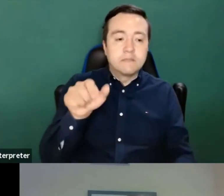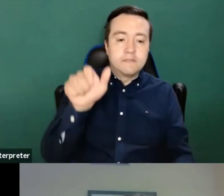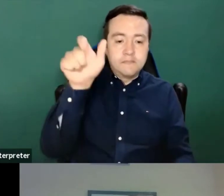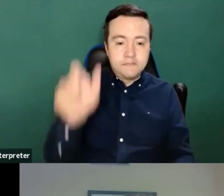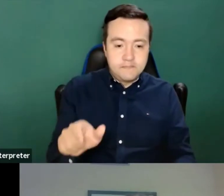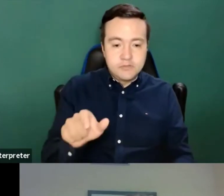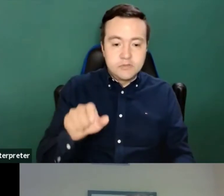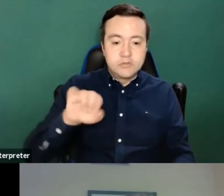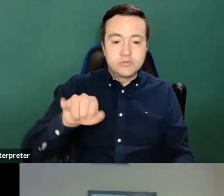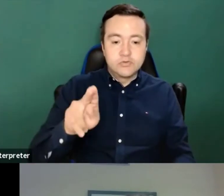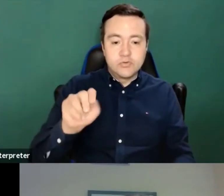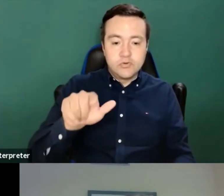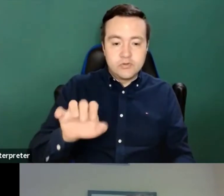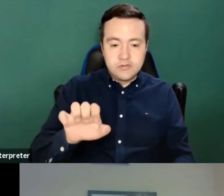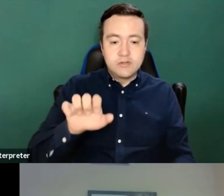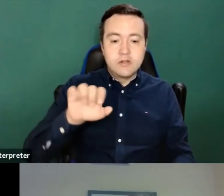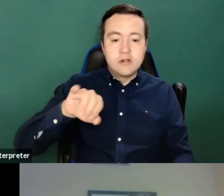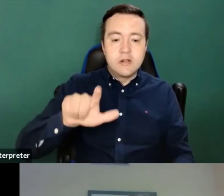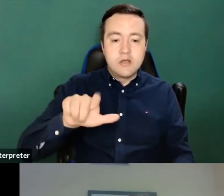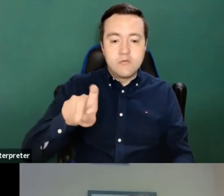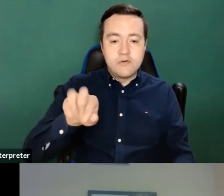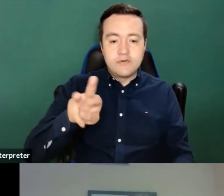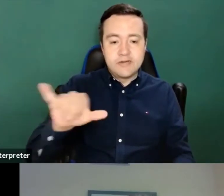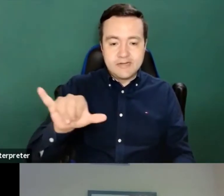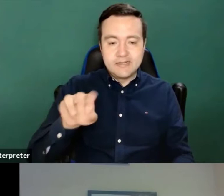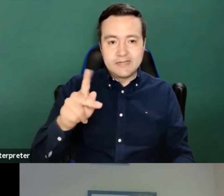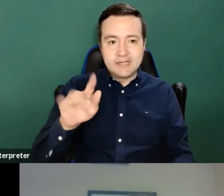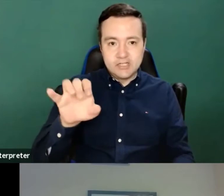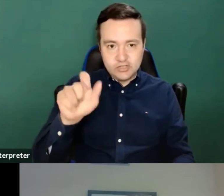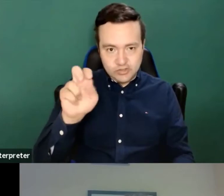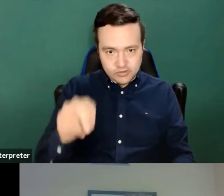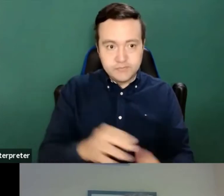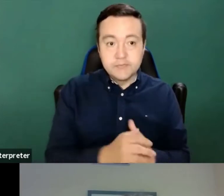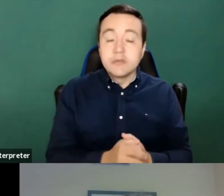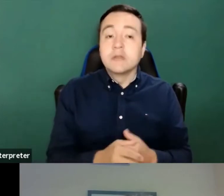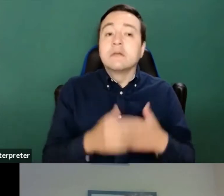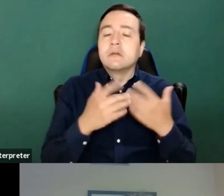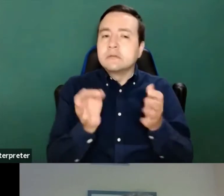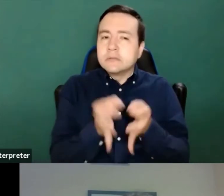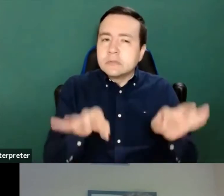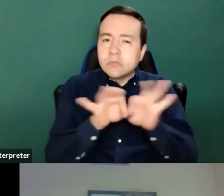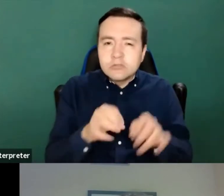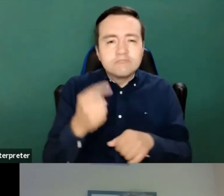But no matter how important policy regulations, standards, technology, the inner market, and